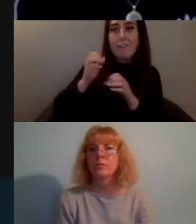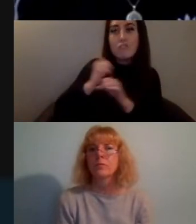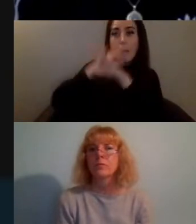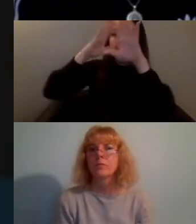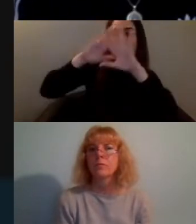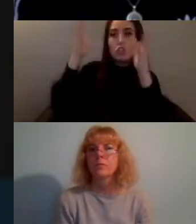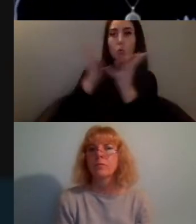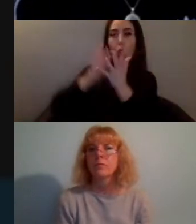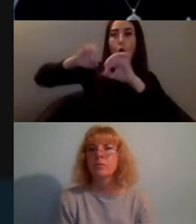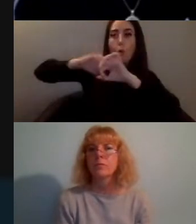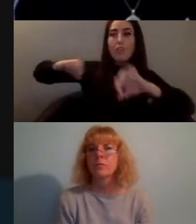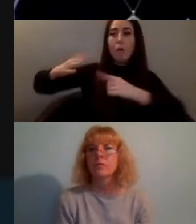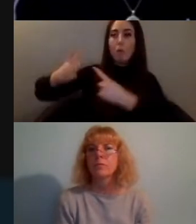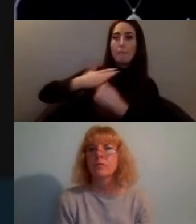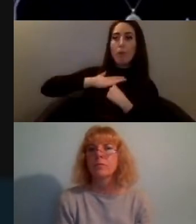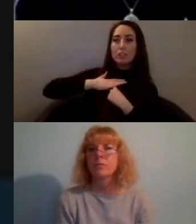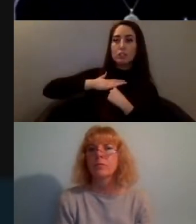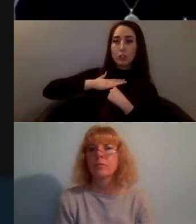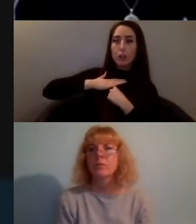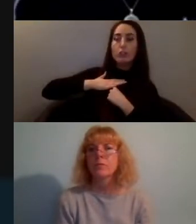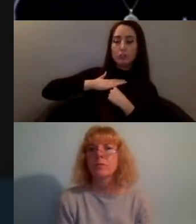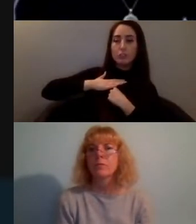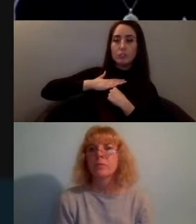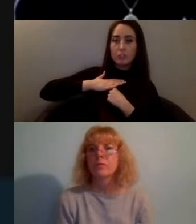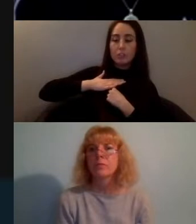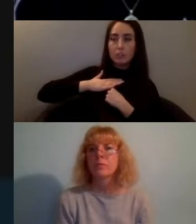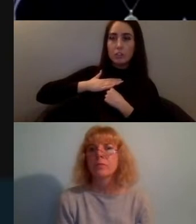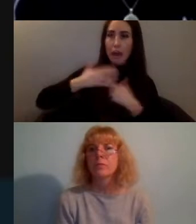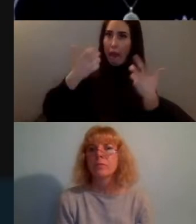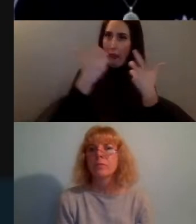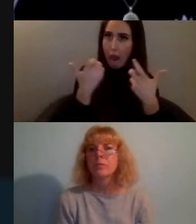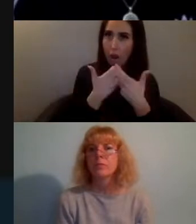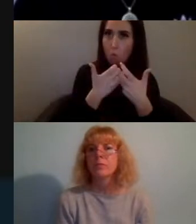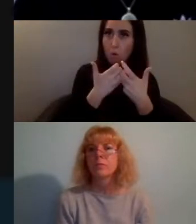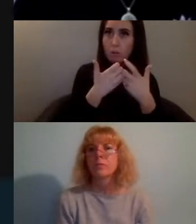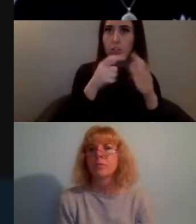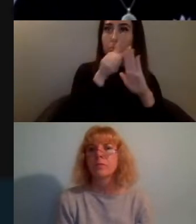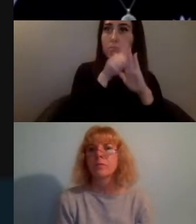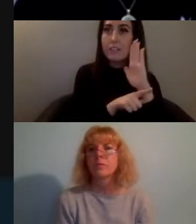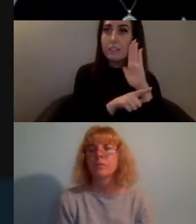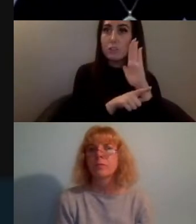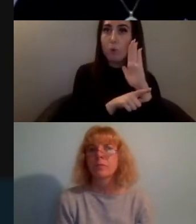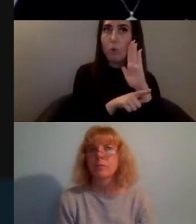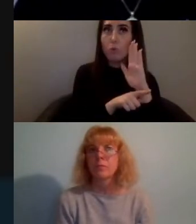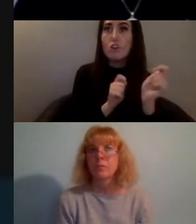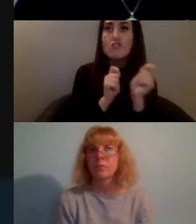and also physically put those principles into practice being able to draw together different